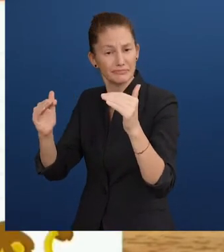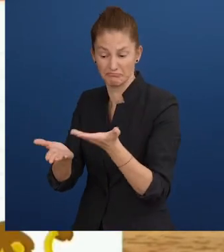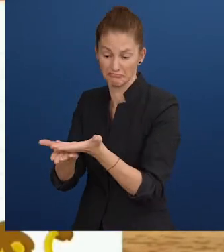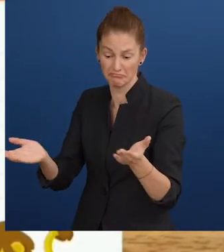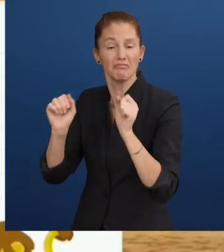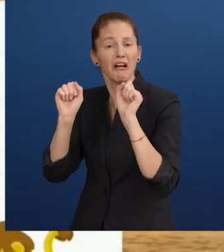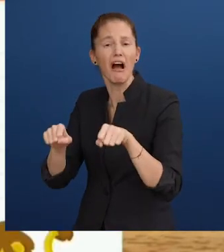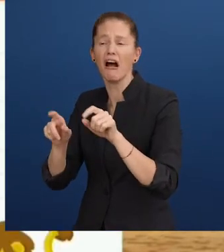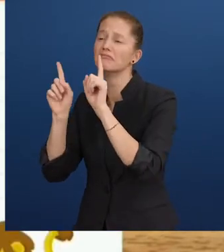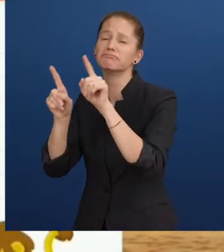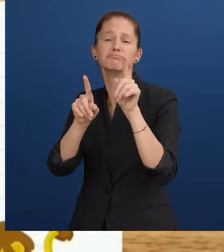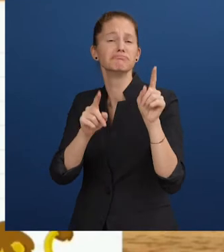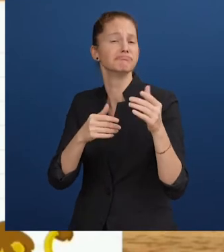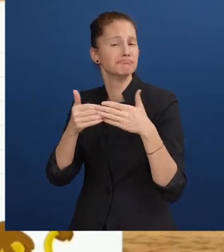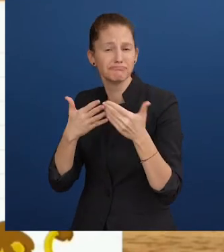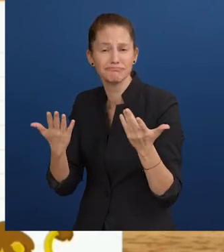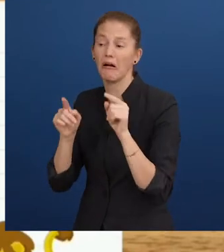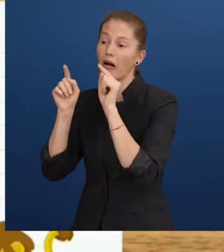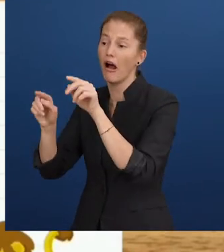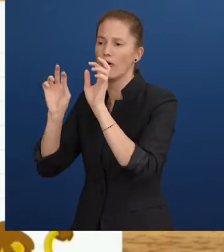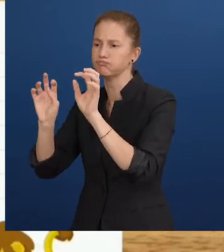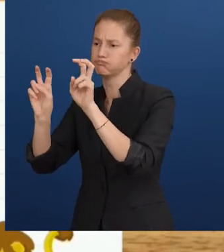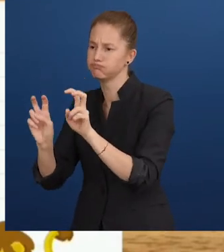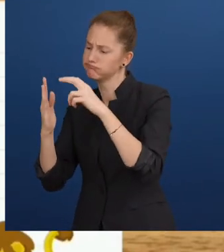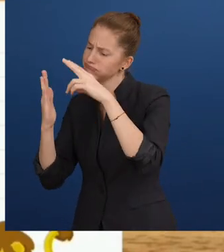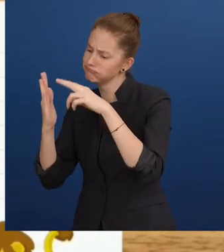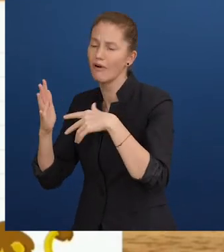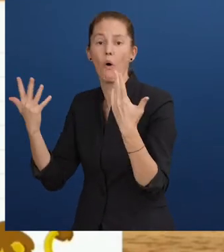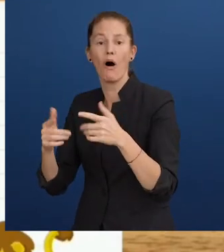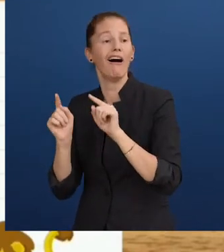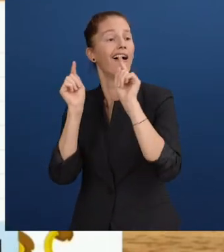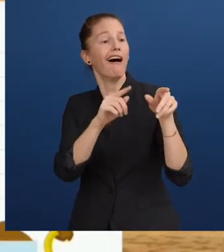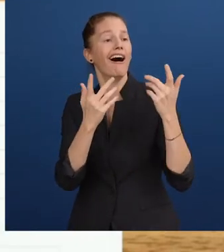a specific environment, such as a fair or an amusement park.